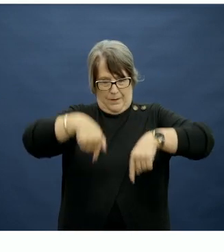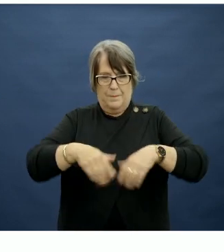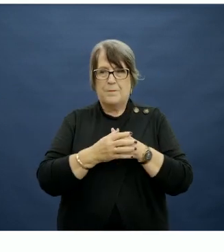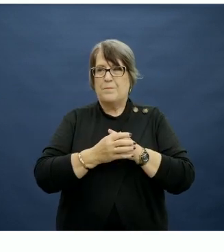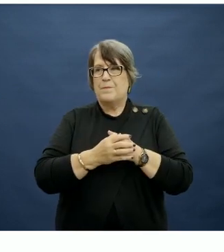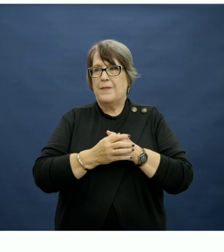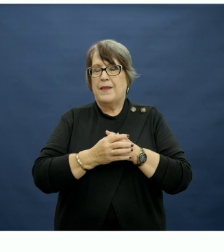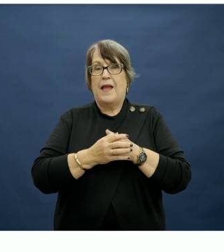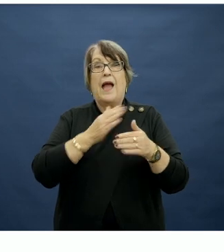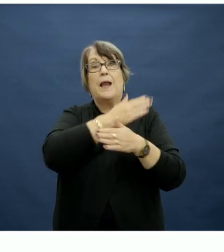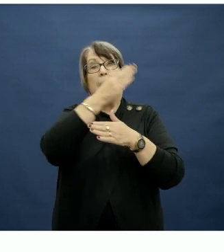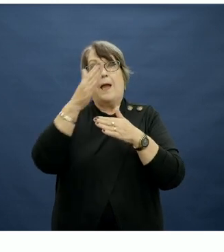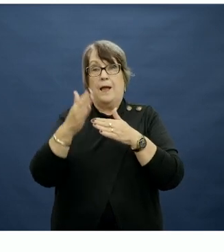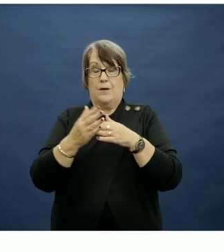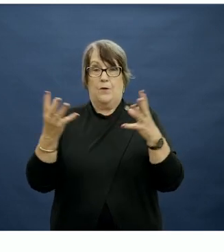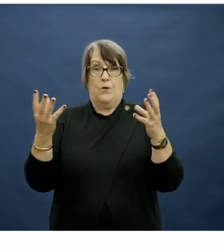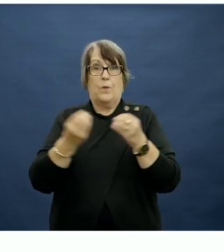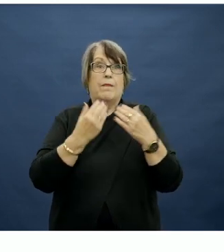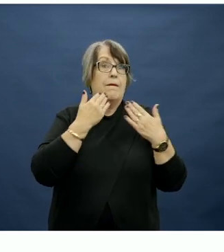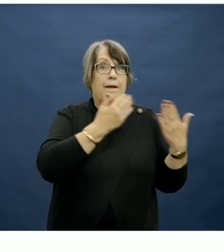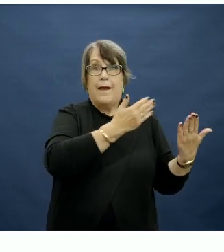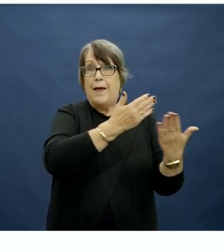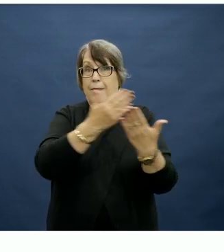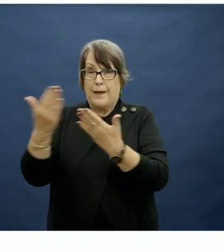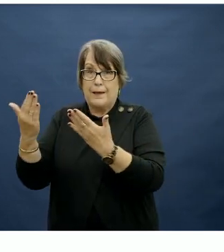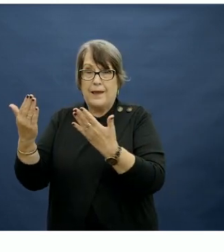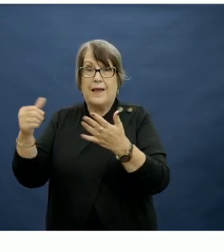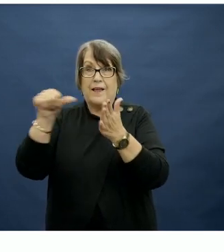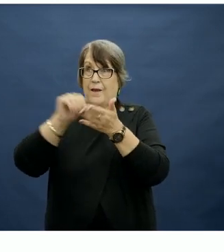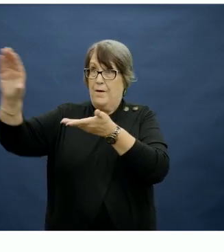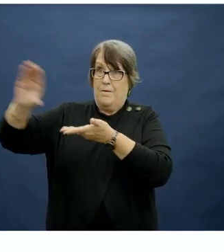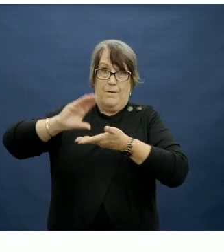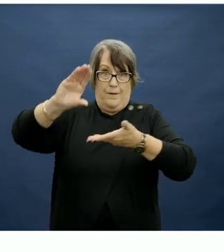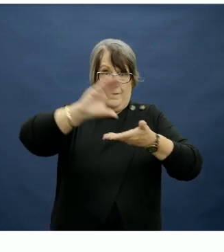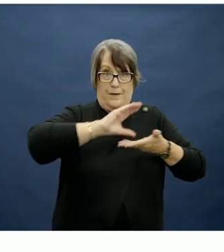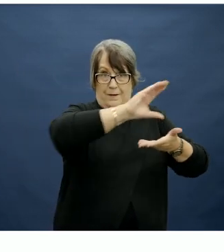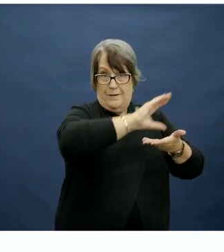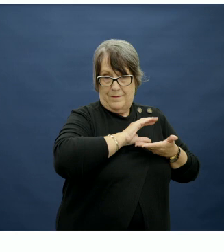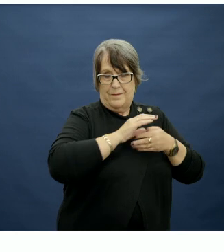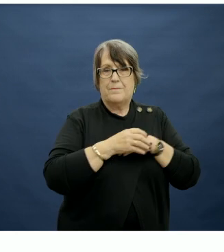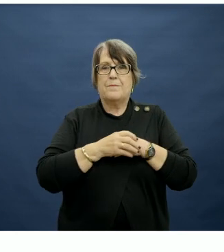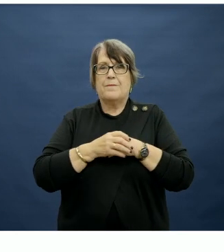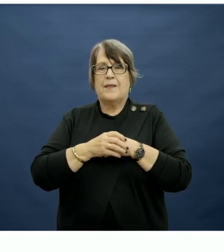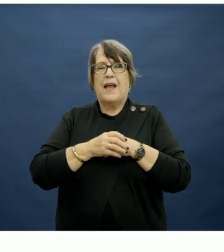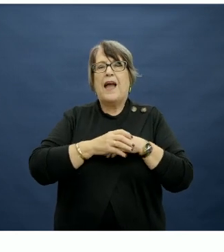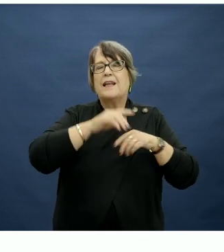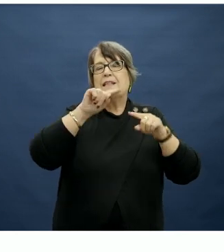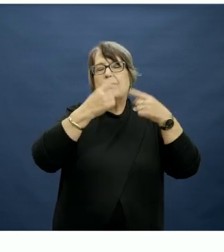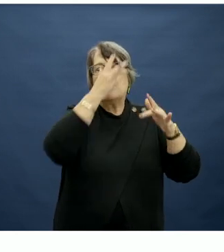And just ending with thanking the range of funding sources I have and also various websites